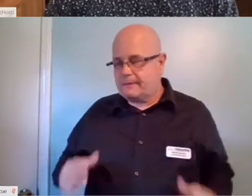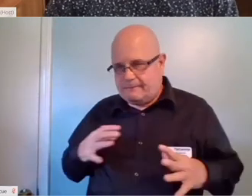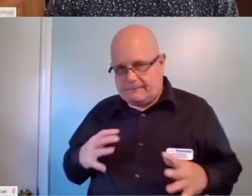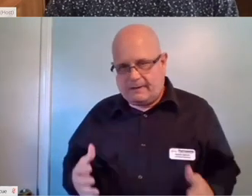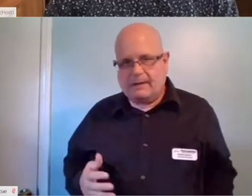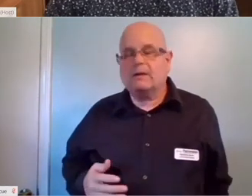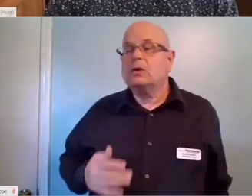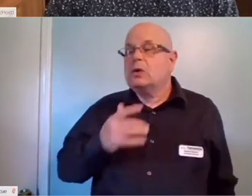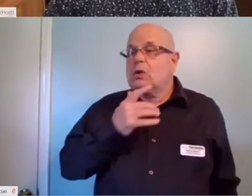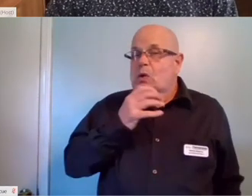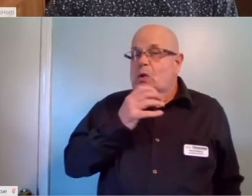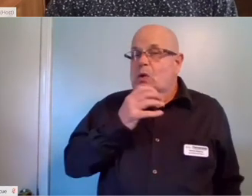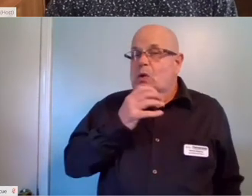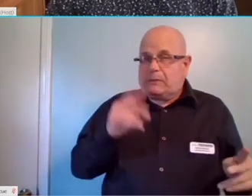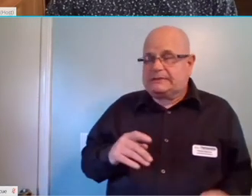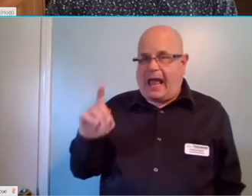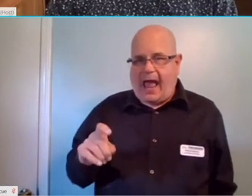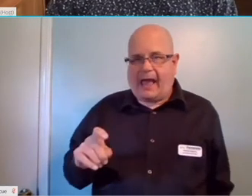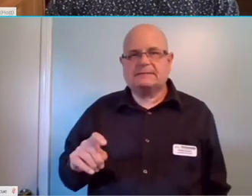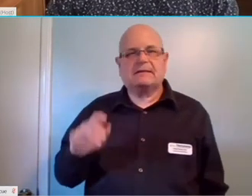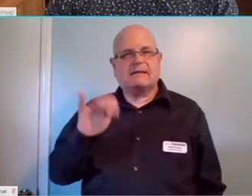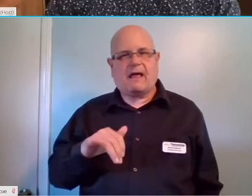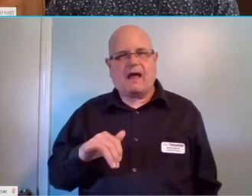And for the person that asked that question, too, we can ‑‑ I can touch base with